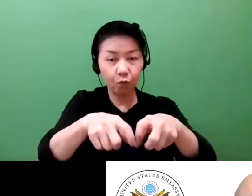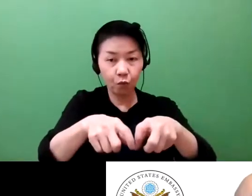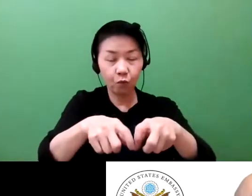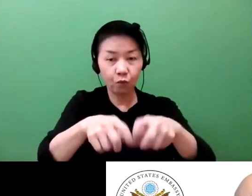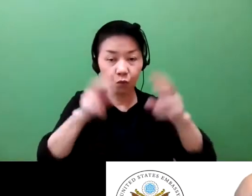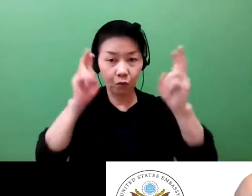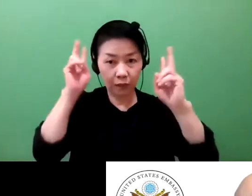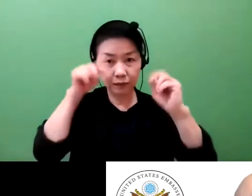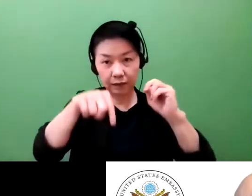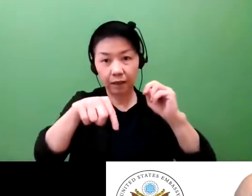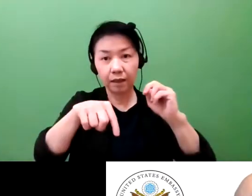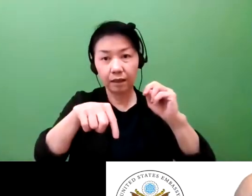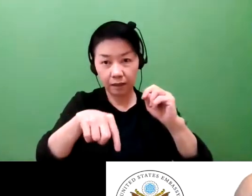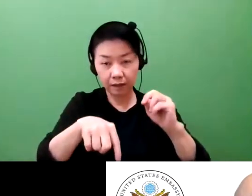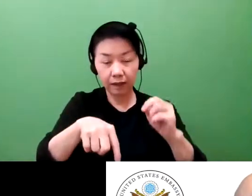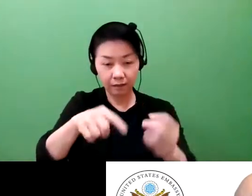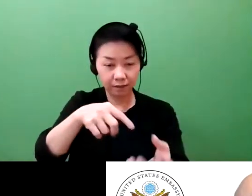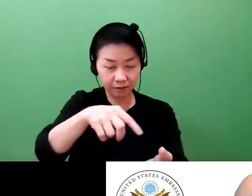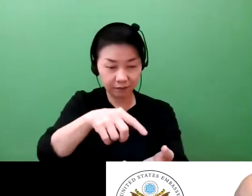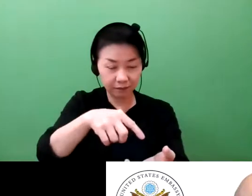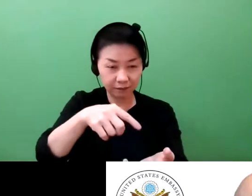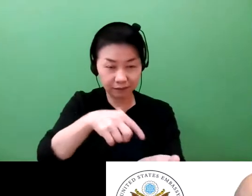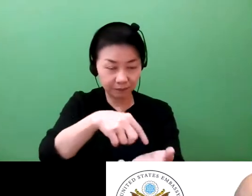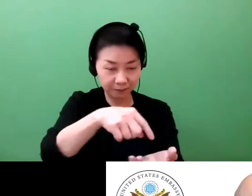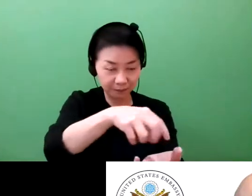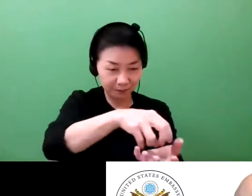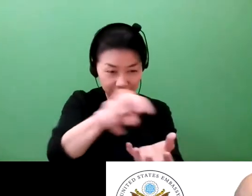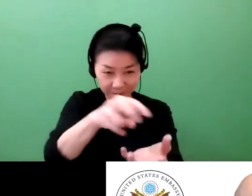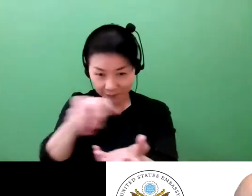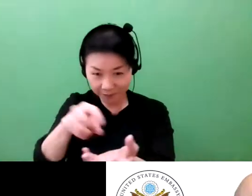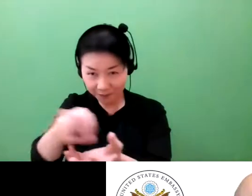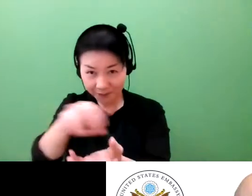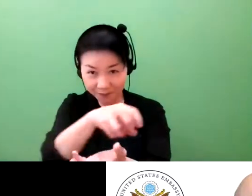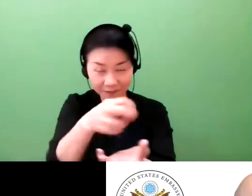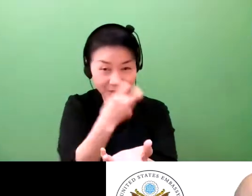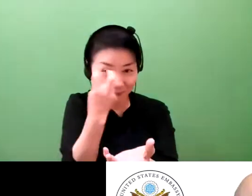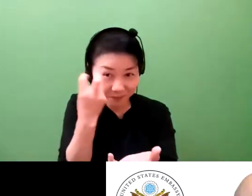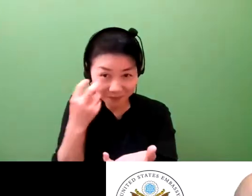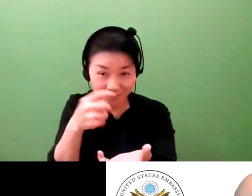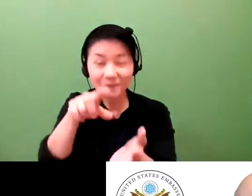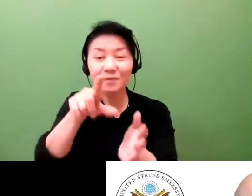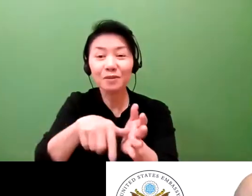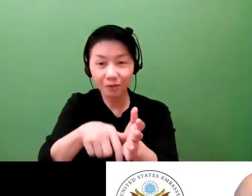This is an automatic egg sorting machine and also packaging machine.